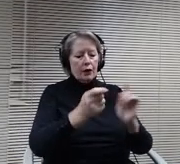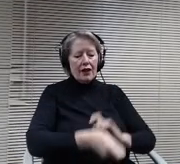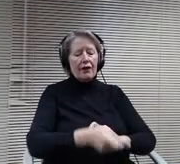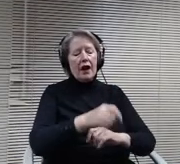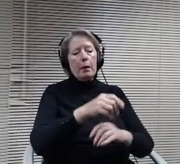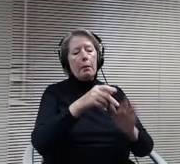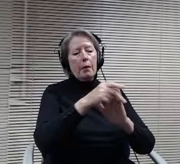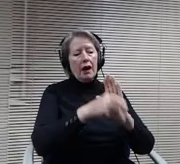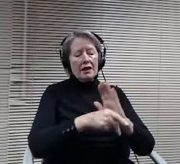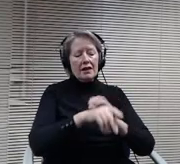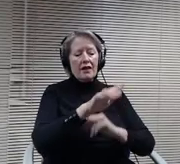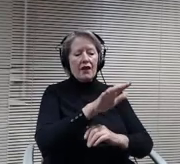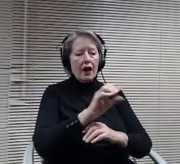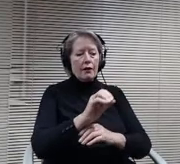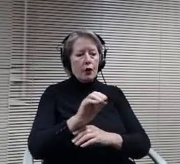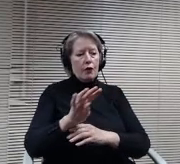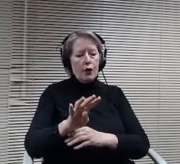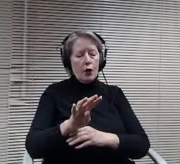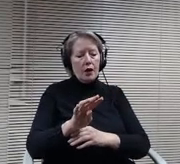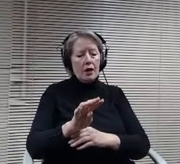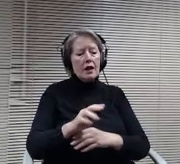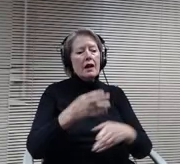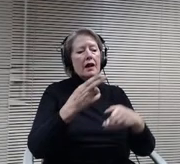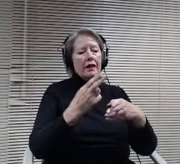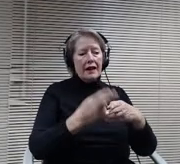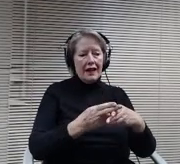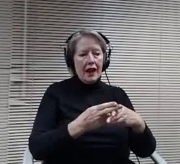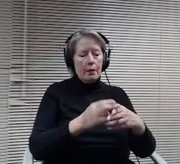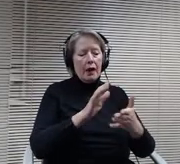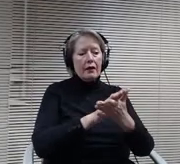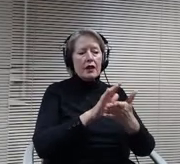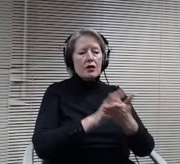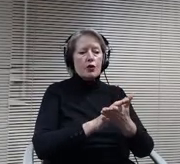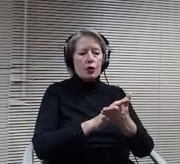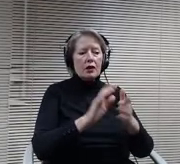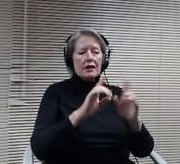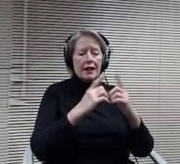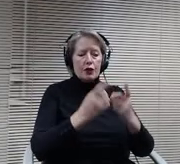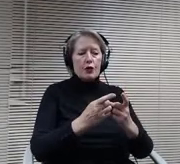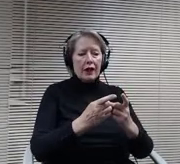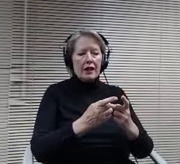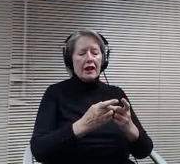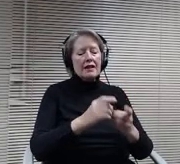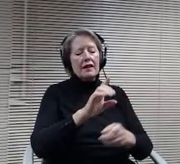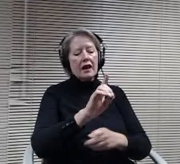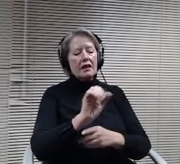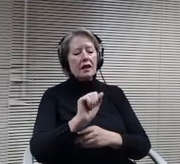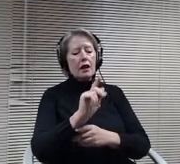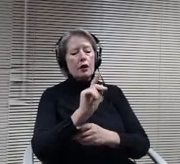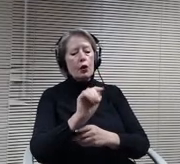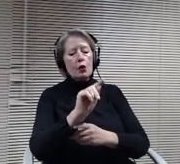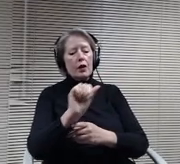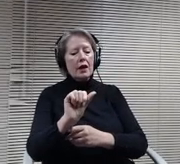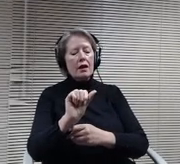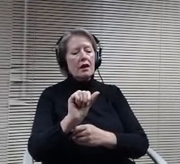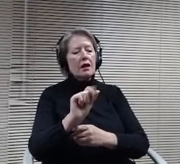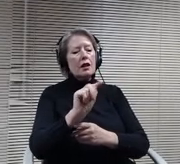is that of the Dakota Tribe meeting. Great water. If you can represent Minnetonka but not adopt changes to policy 604 and